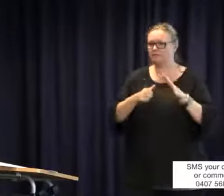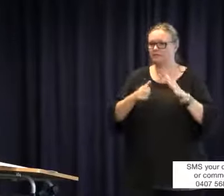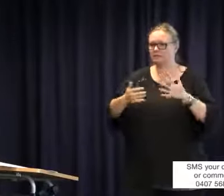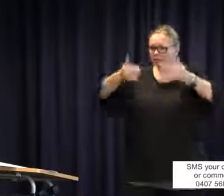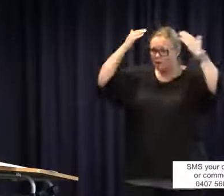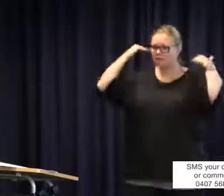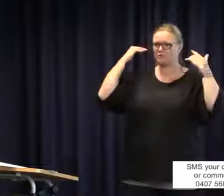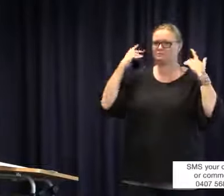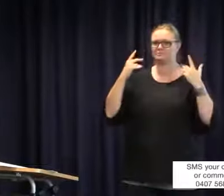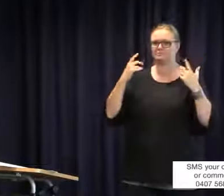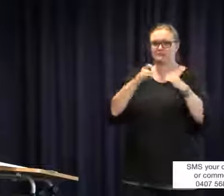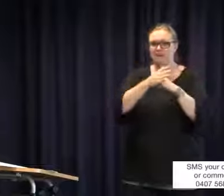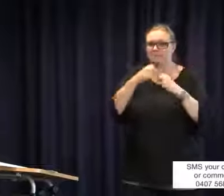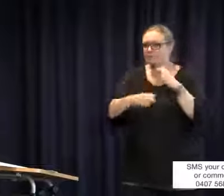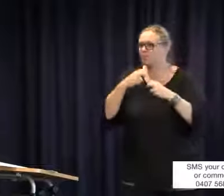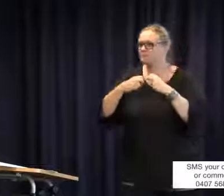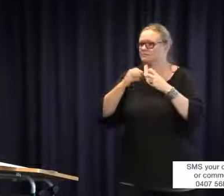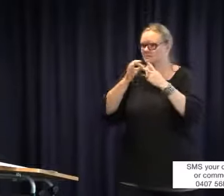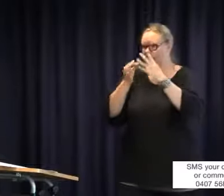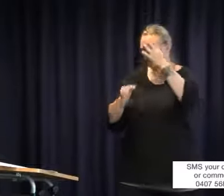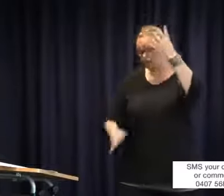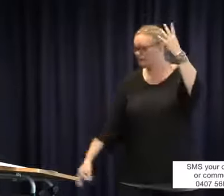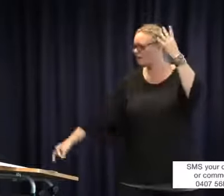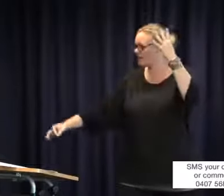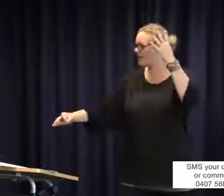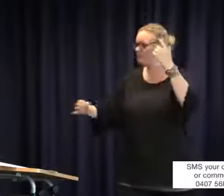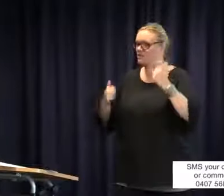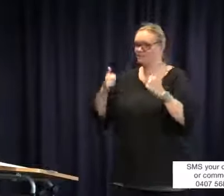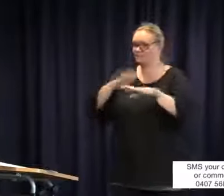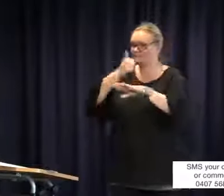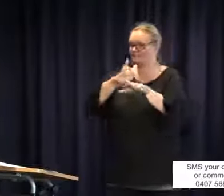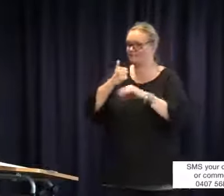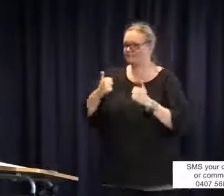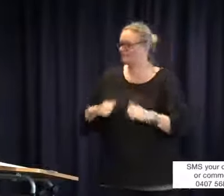I can see that it is impacting our mental health. There's marital issues out there in